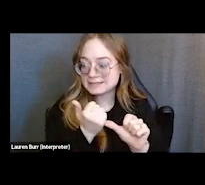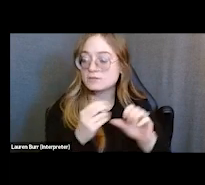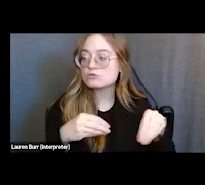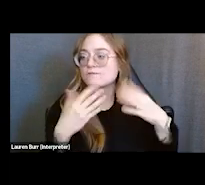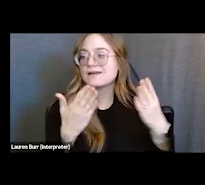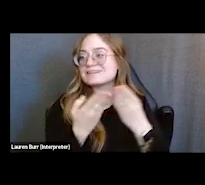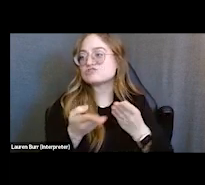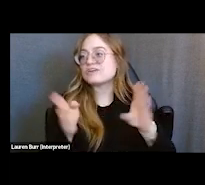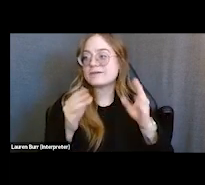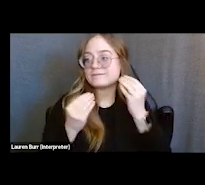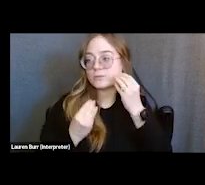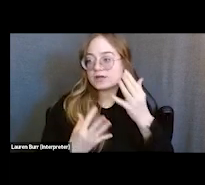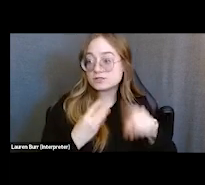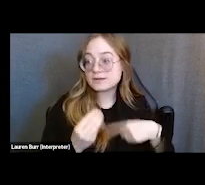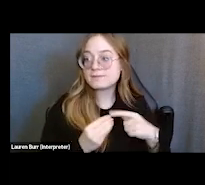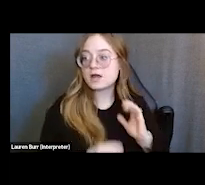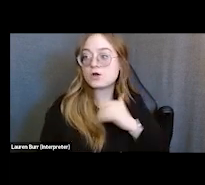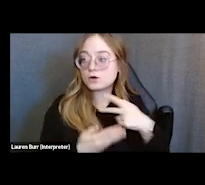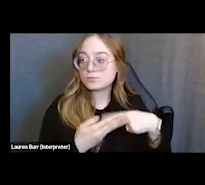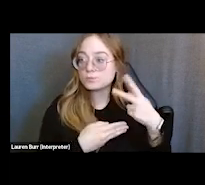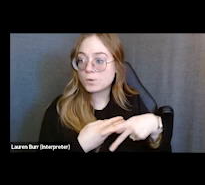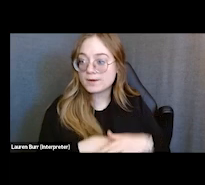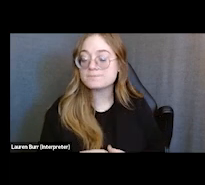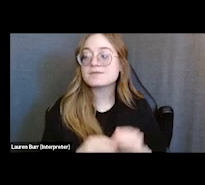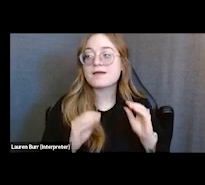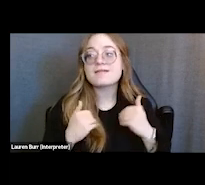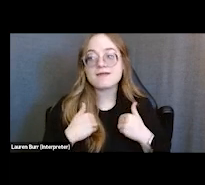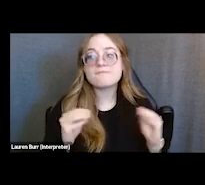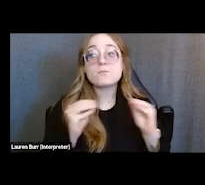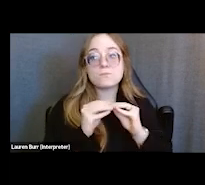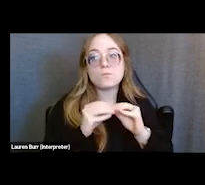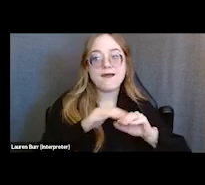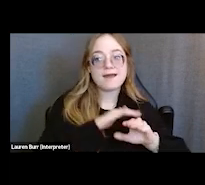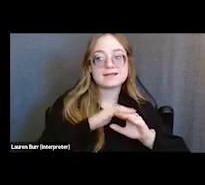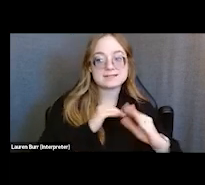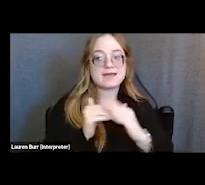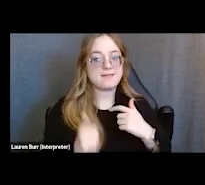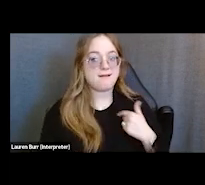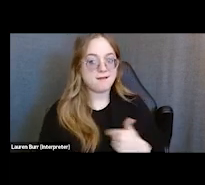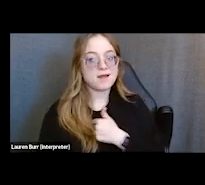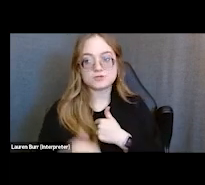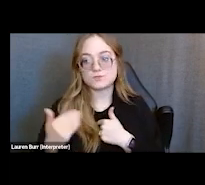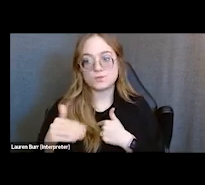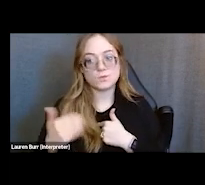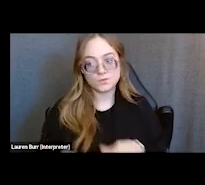about the SOAR program. They have greater access to the providers than we could have. And so, you know,